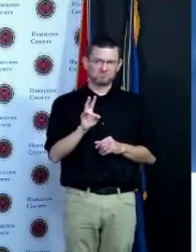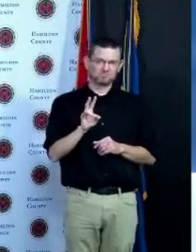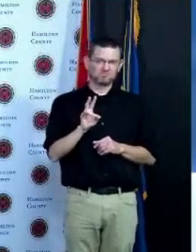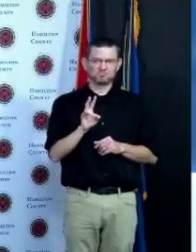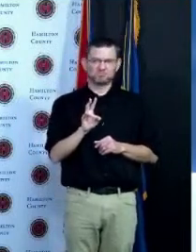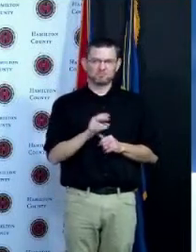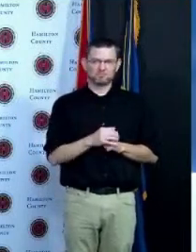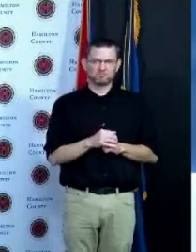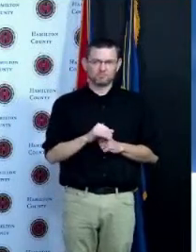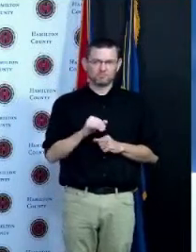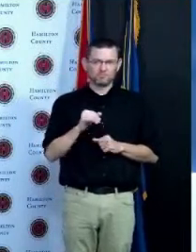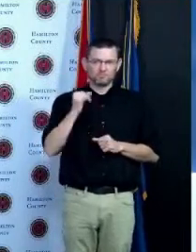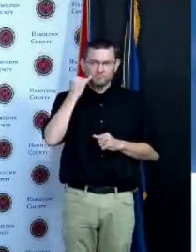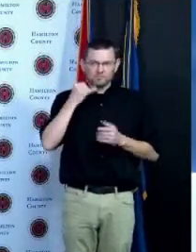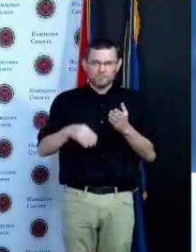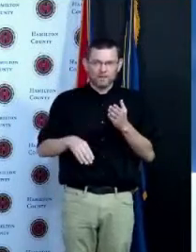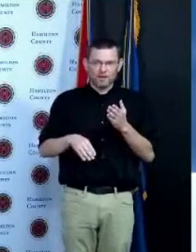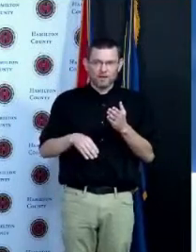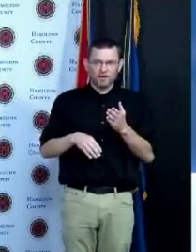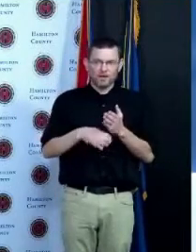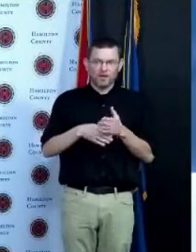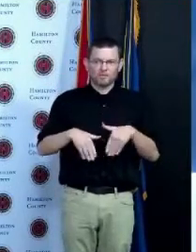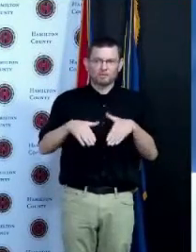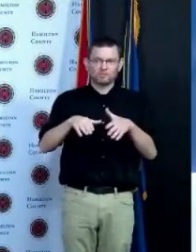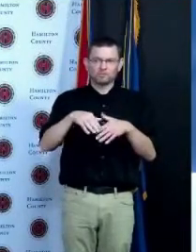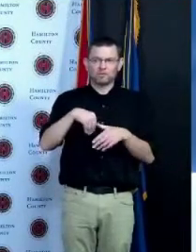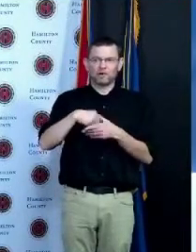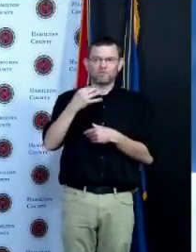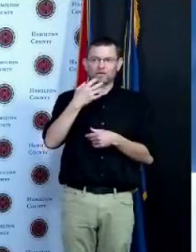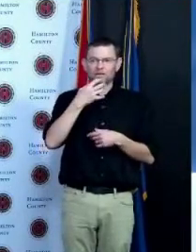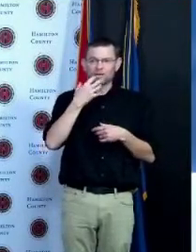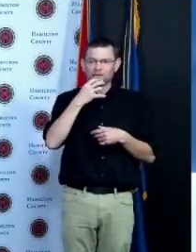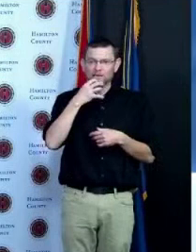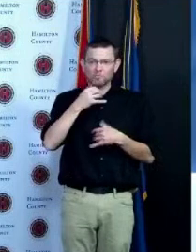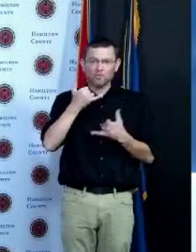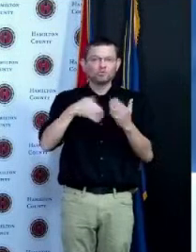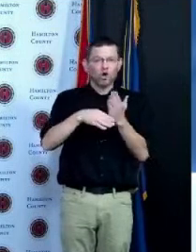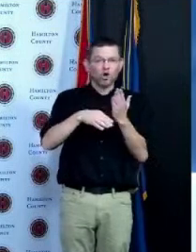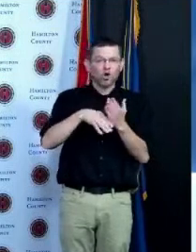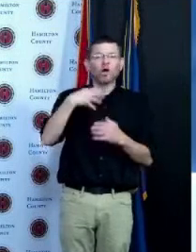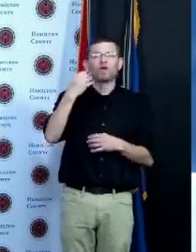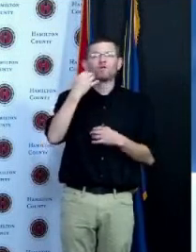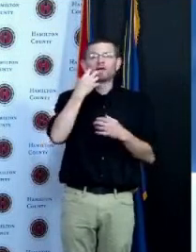soccer in the heat should be wearing a mask and Dr Wolenski said yes it's better to wear a mask